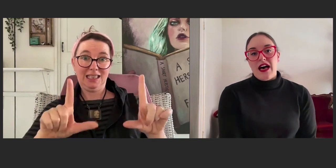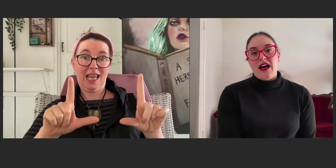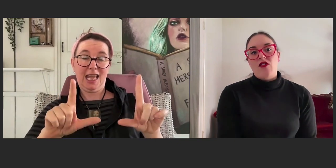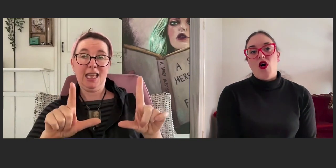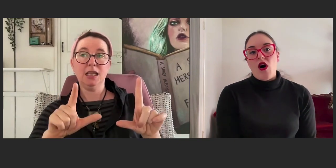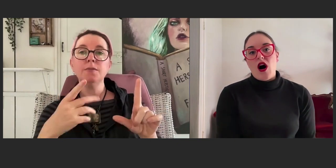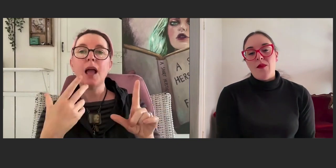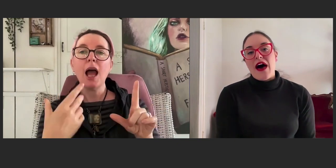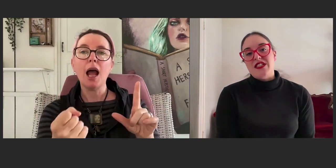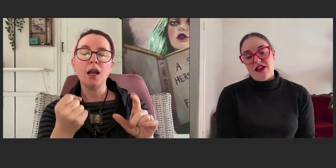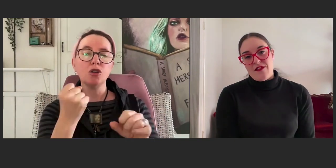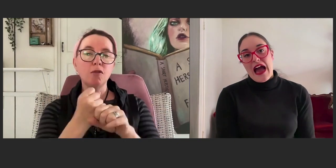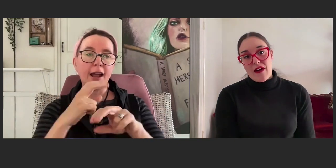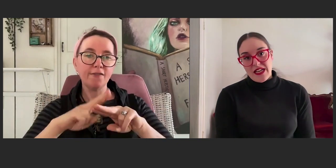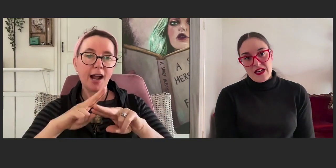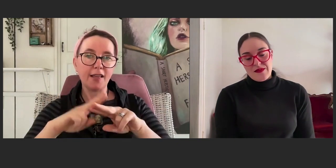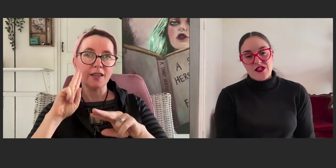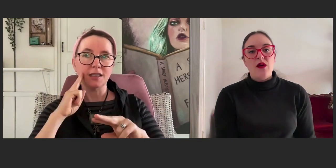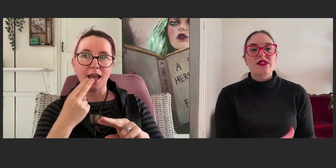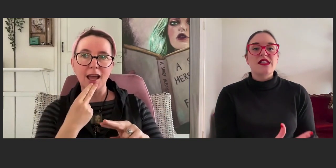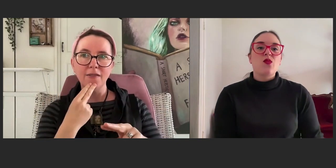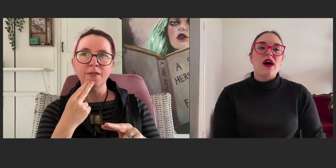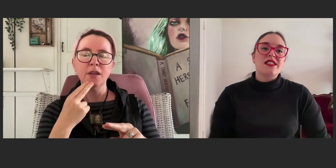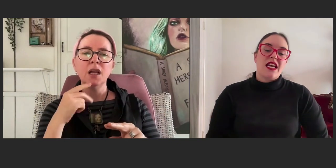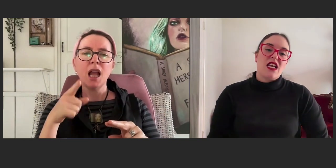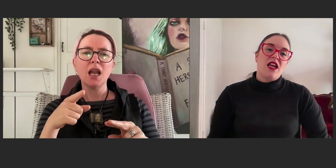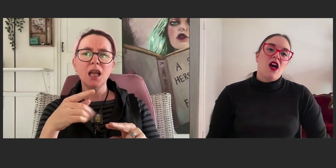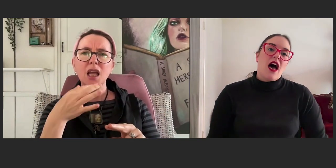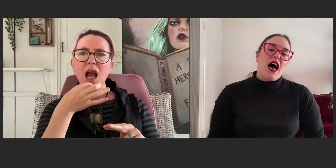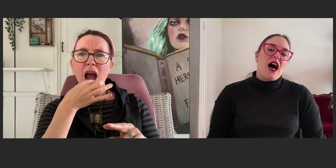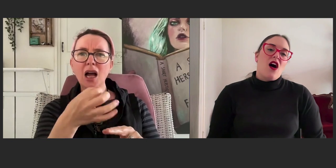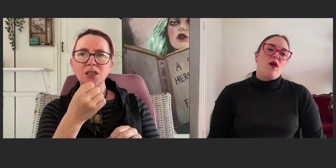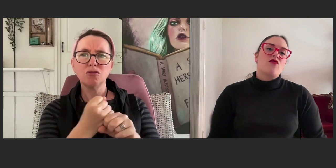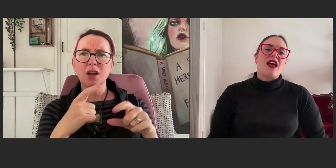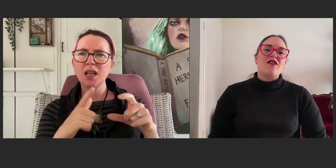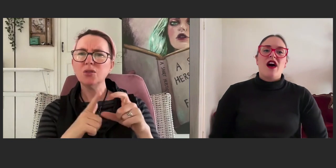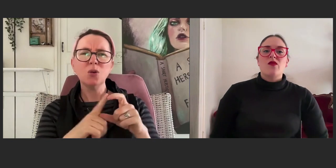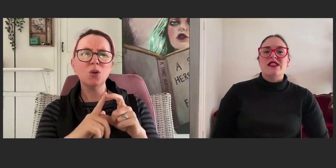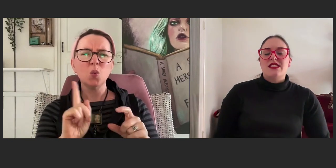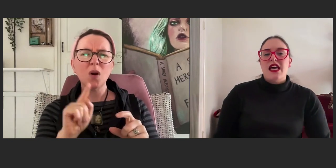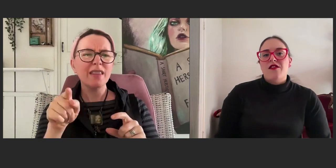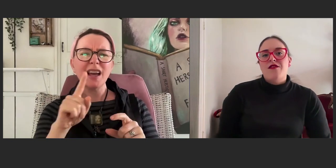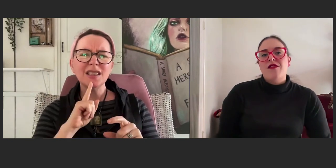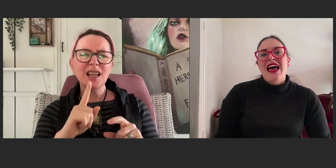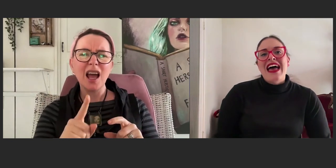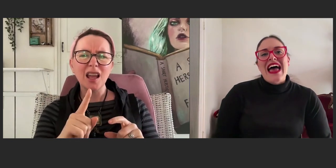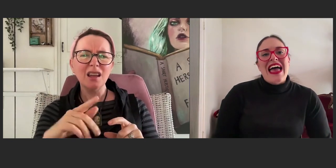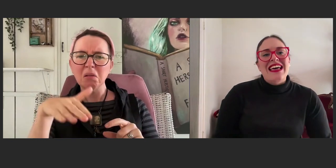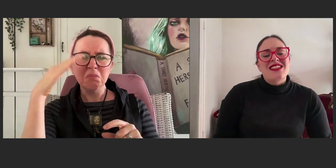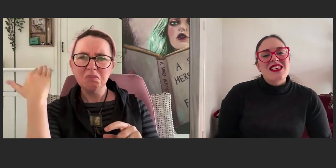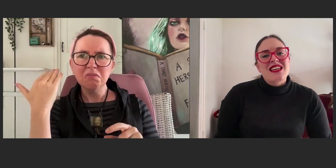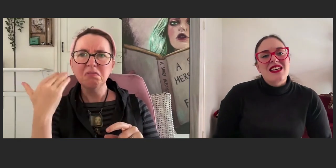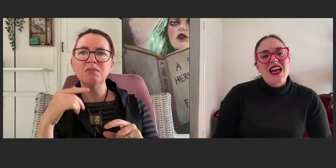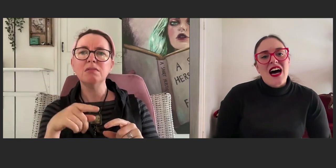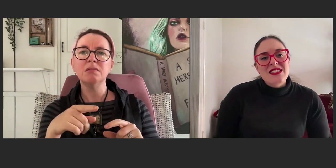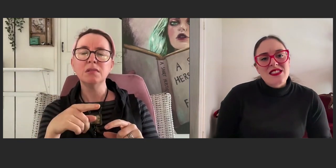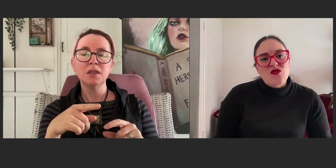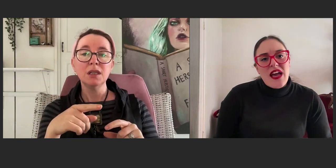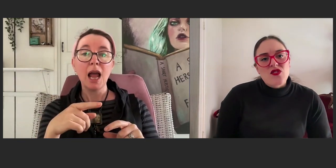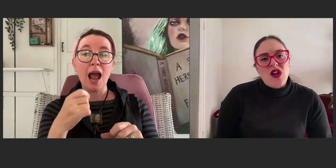about the deaf character. So there was this one scene where the grandfather was deaf and he asked his granddaughter,